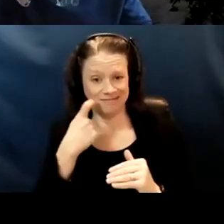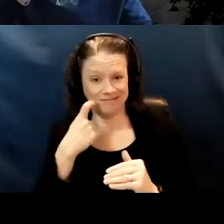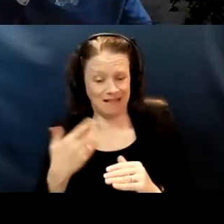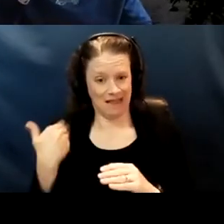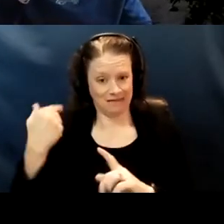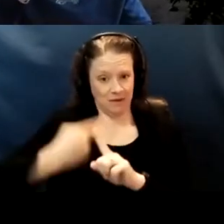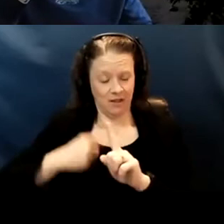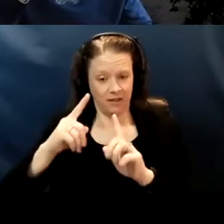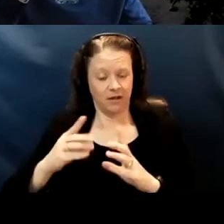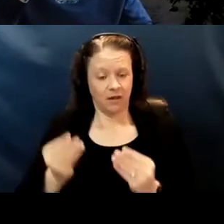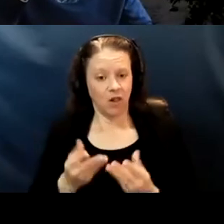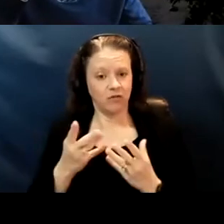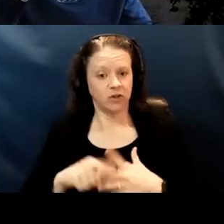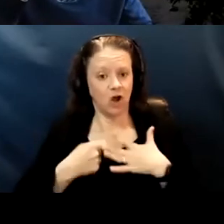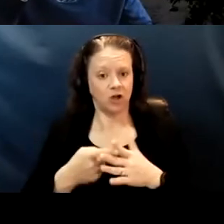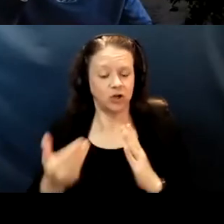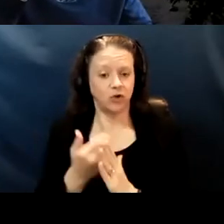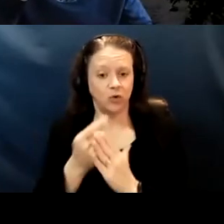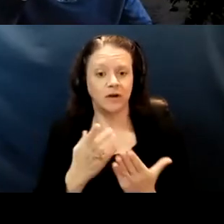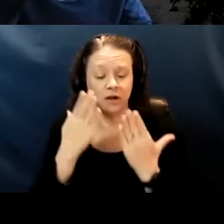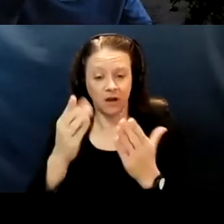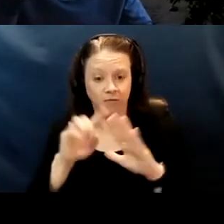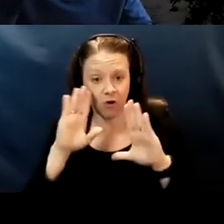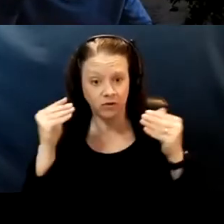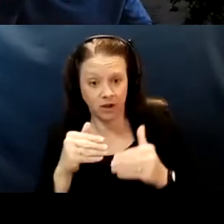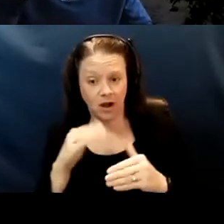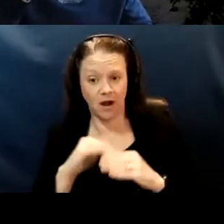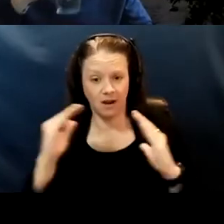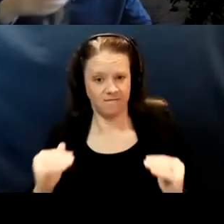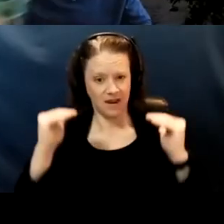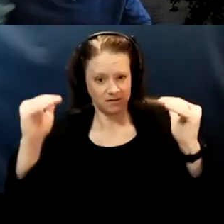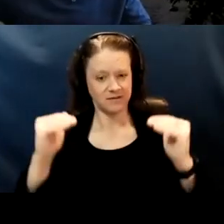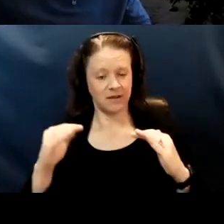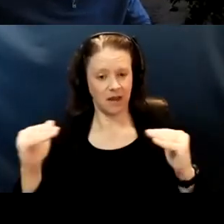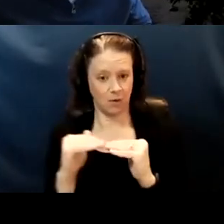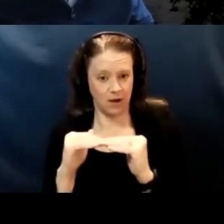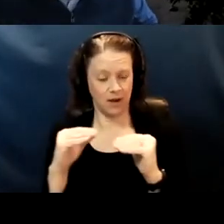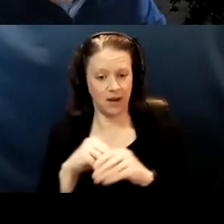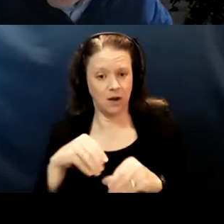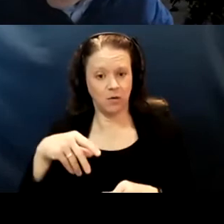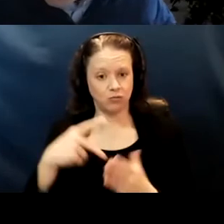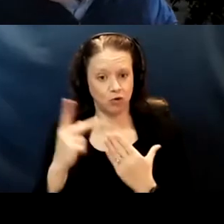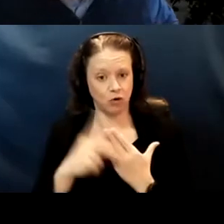focusing on advancing equity in our programmatic and advocacy. And that has a specific focus on,